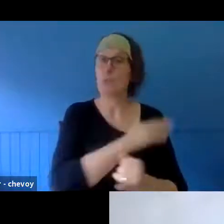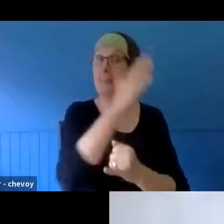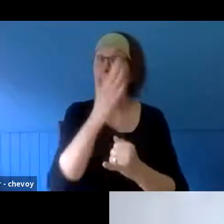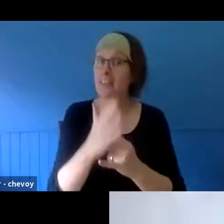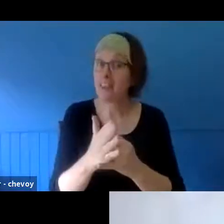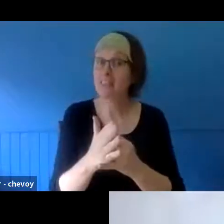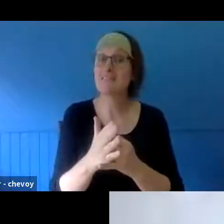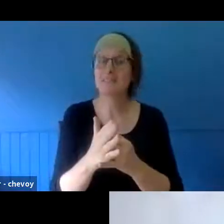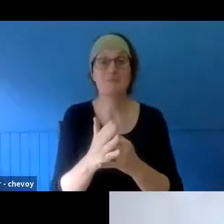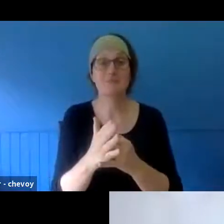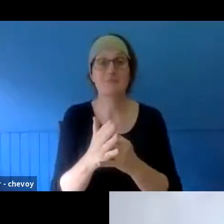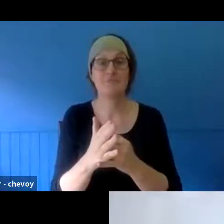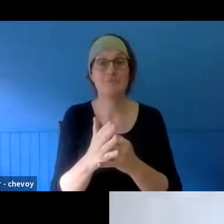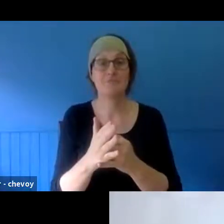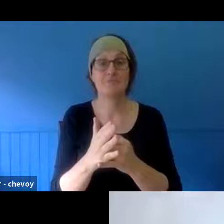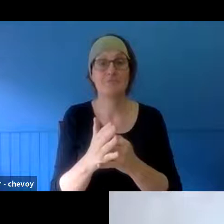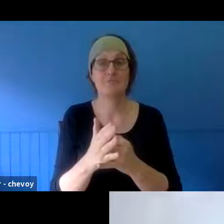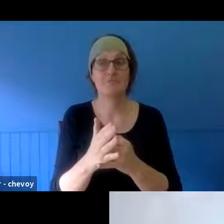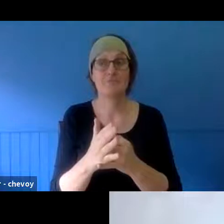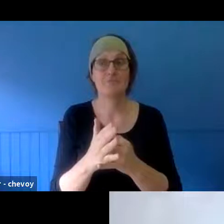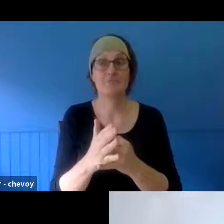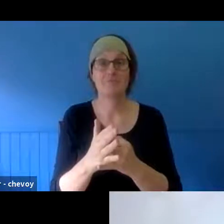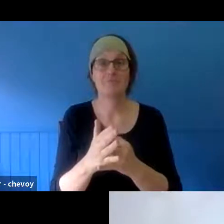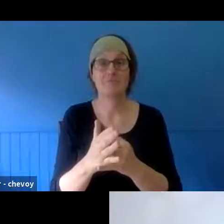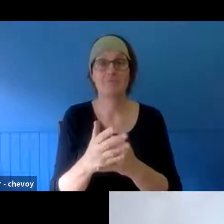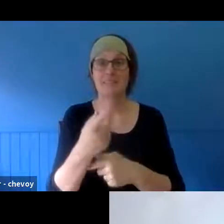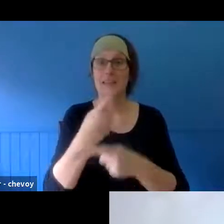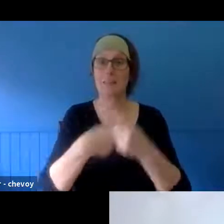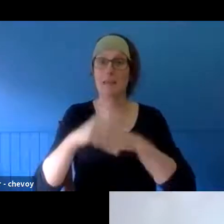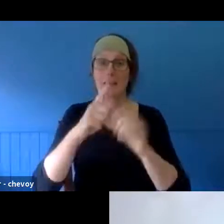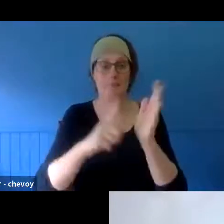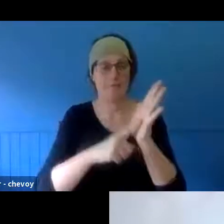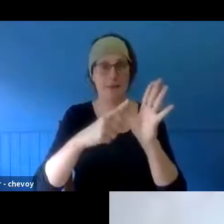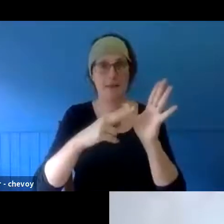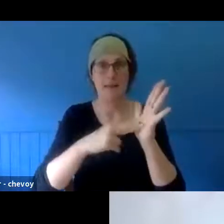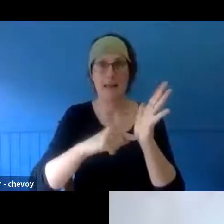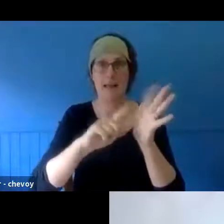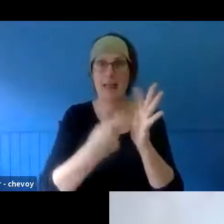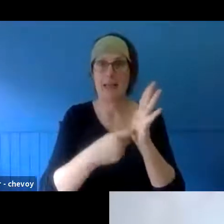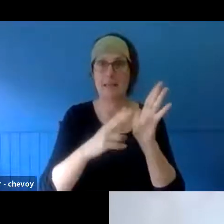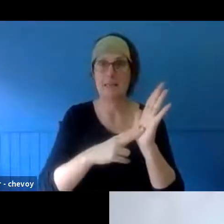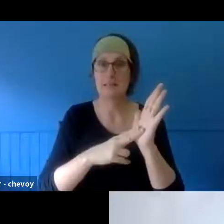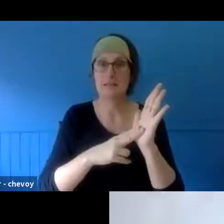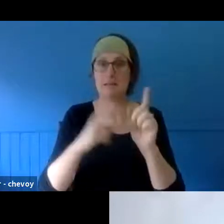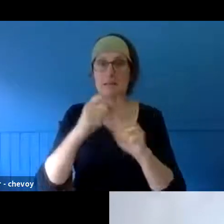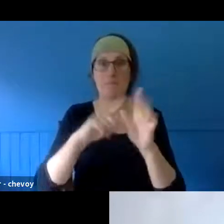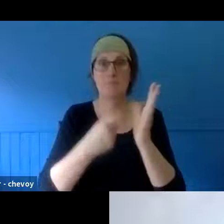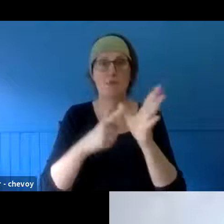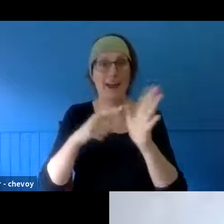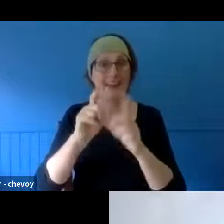became a kind of lantern parade that happened year after year, but everything else changed. There was many layers of engagement. There was